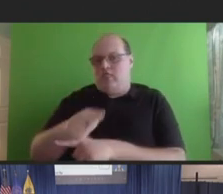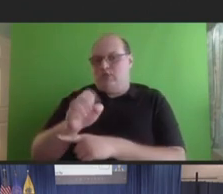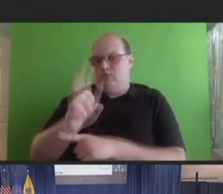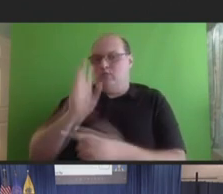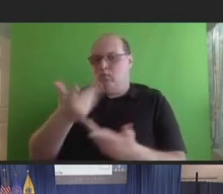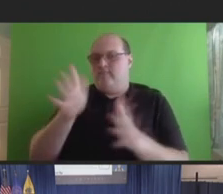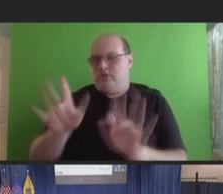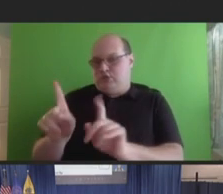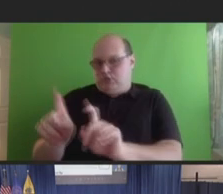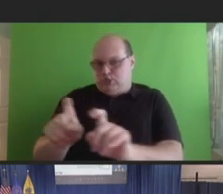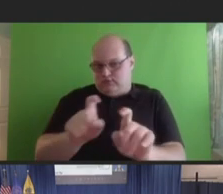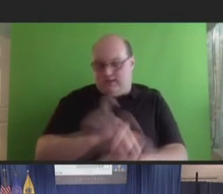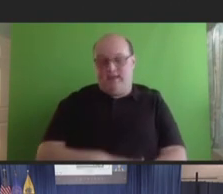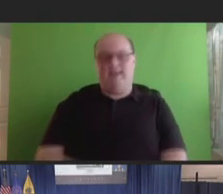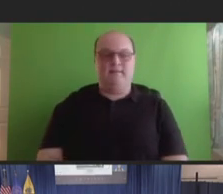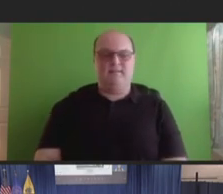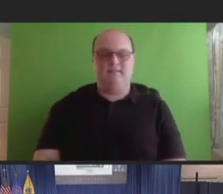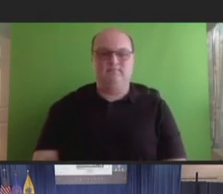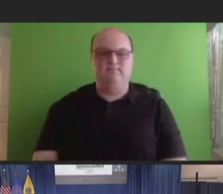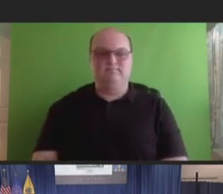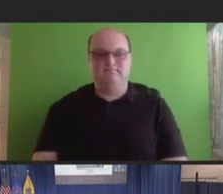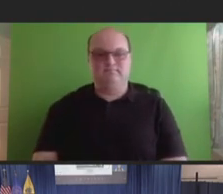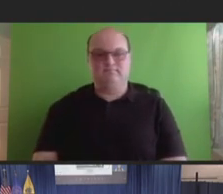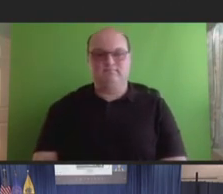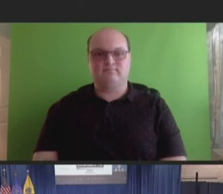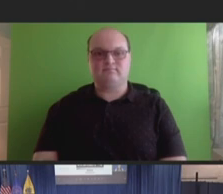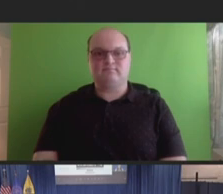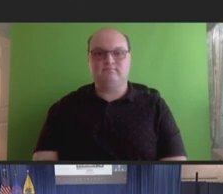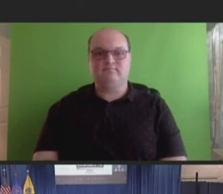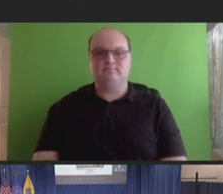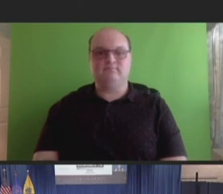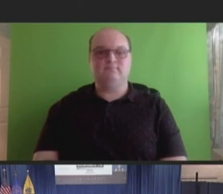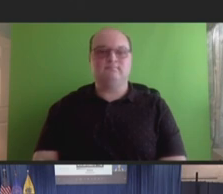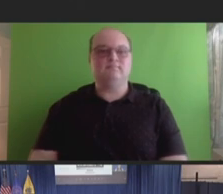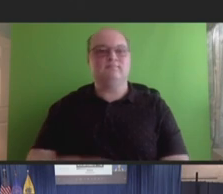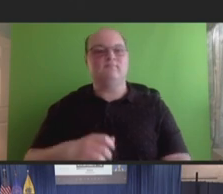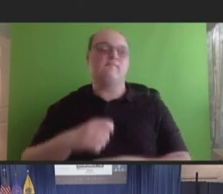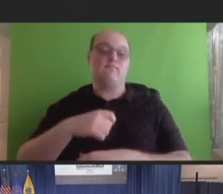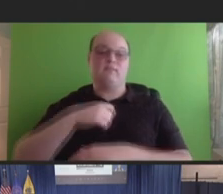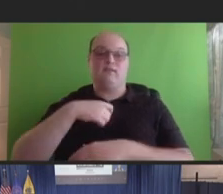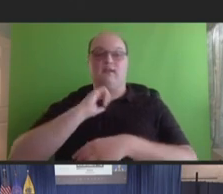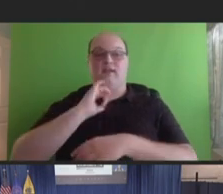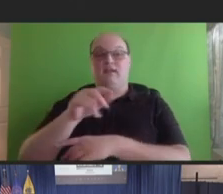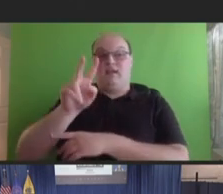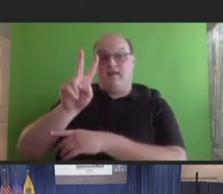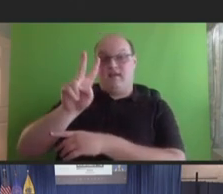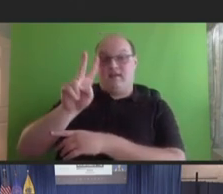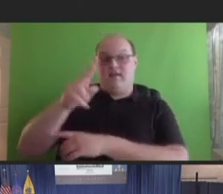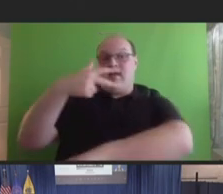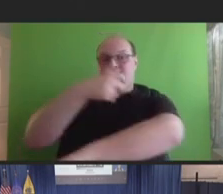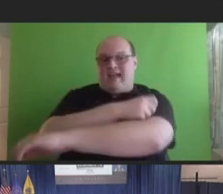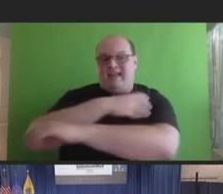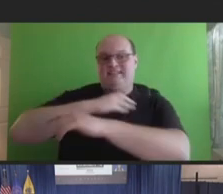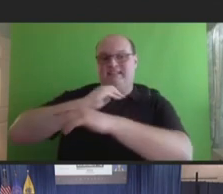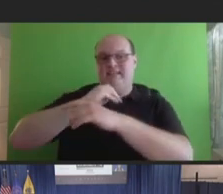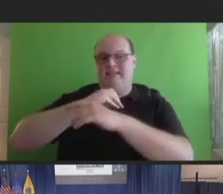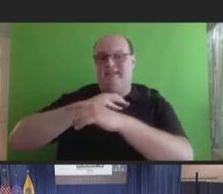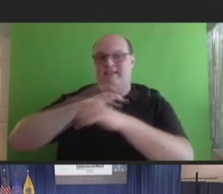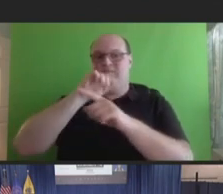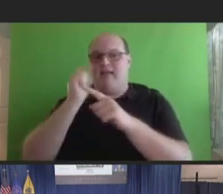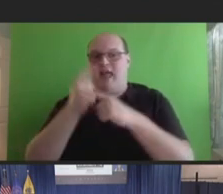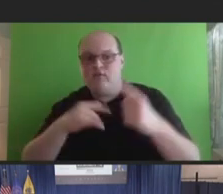The Vaccine Adverse Event Reporting System, or VAERS, is a national passive surveillance